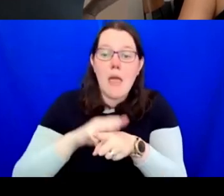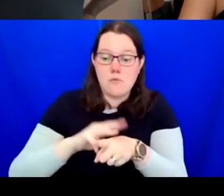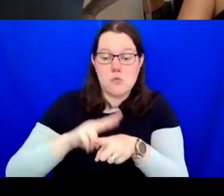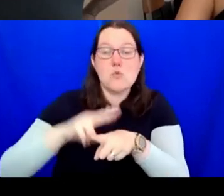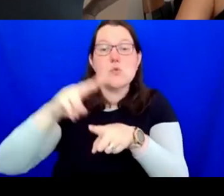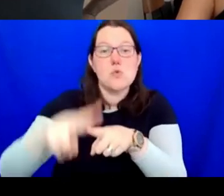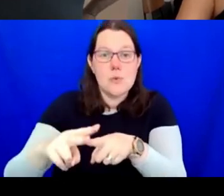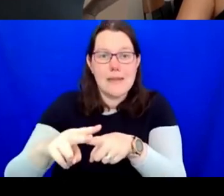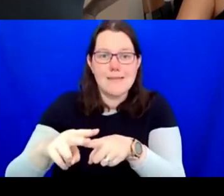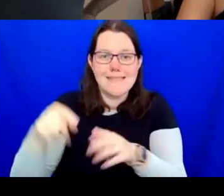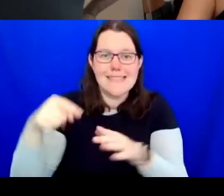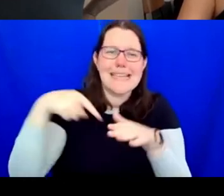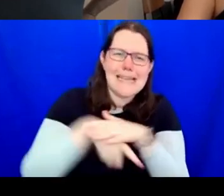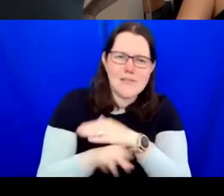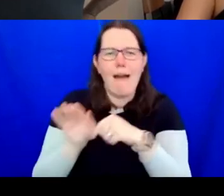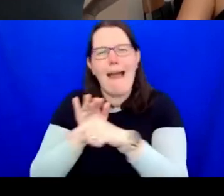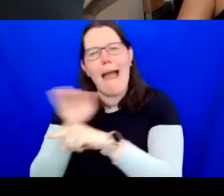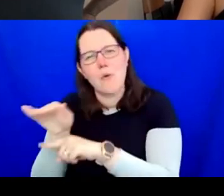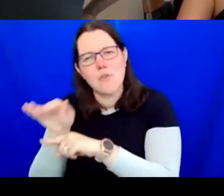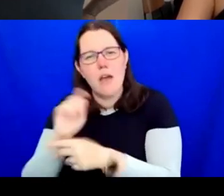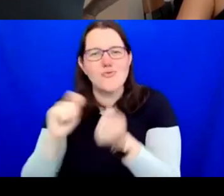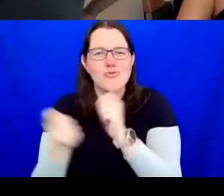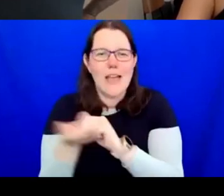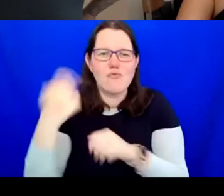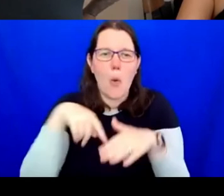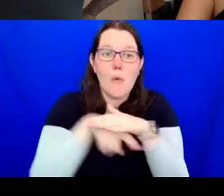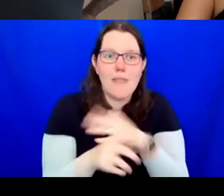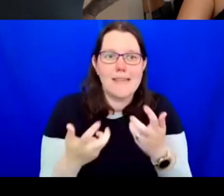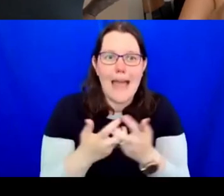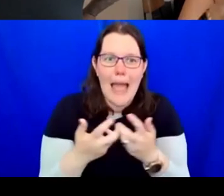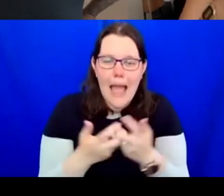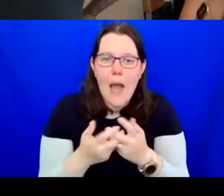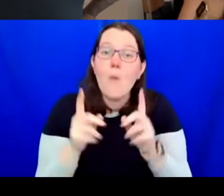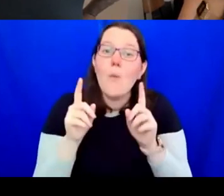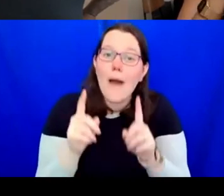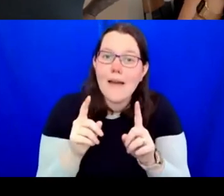within. And also, the launch of the call out for the next rounds of curatorial commission hosts.